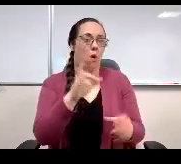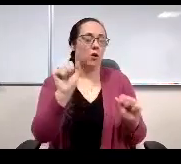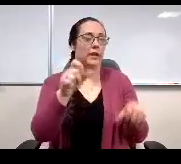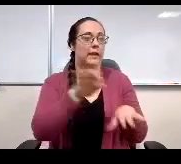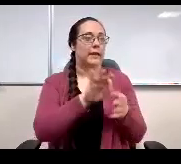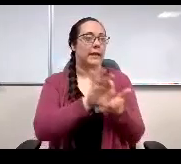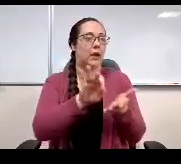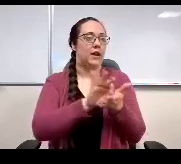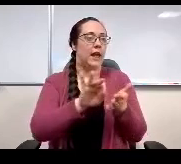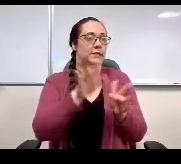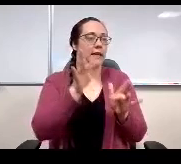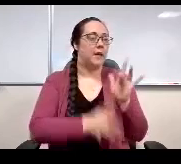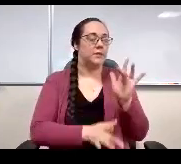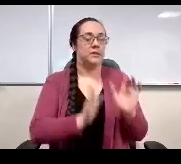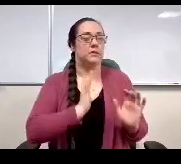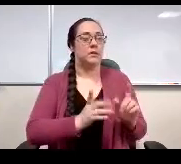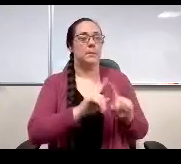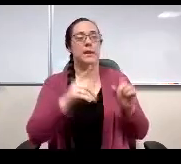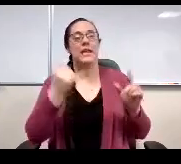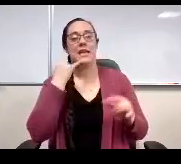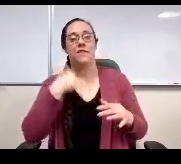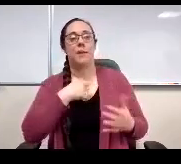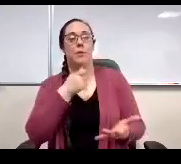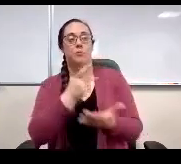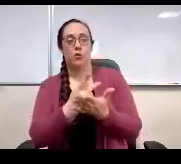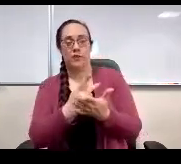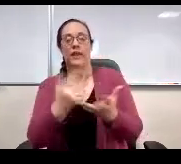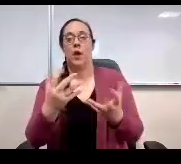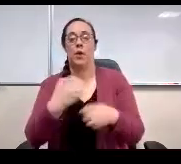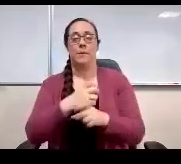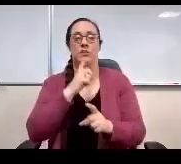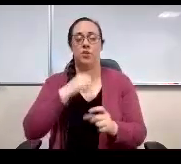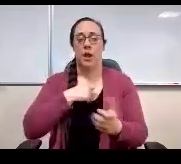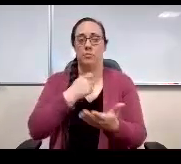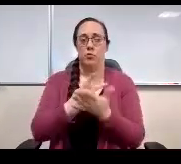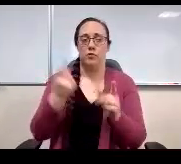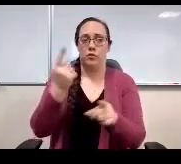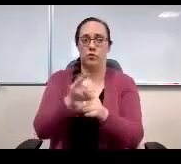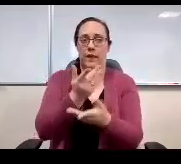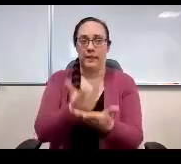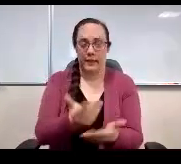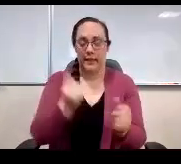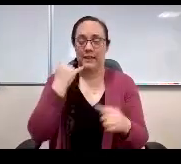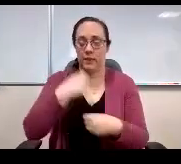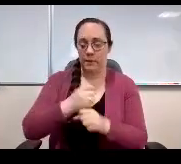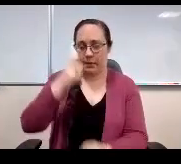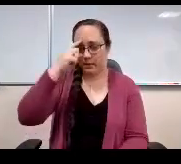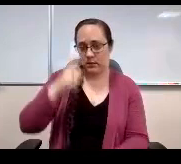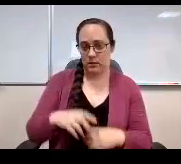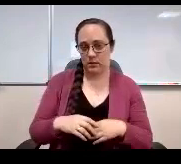but I want to make sure that I'm approving it. I'm improving the right thing that makes sense. So is Miss Thompson even here.